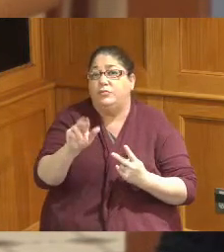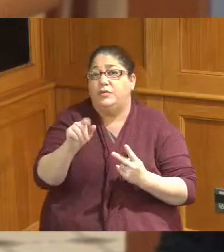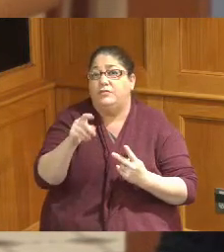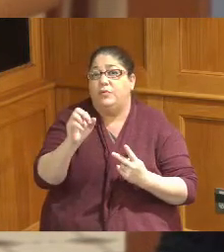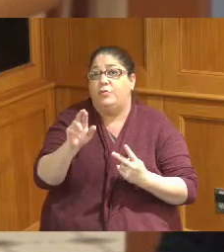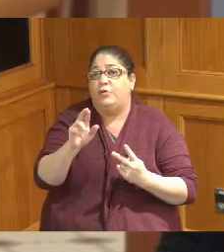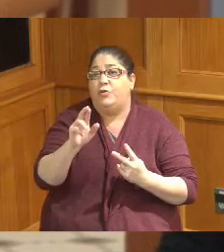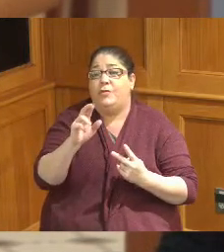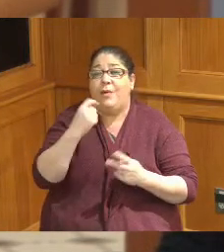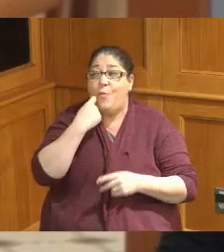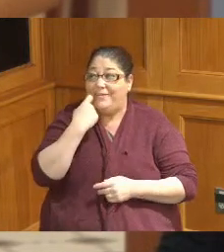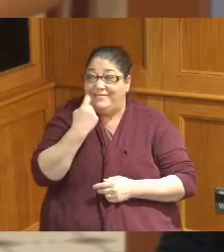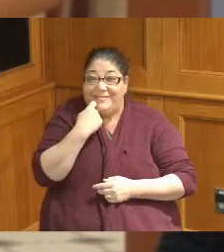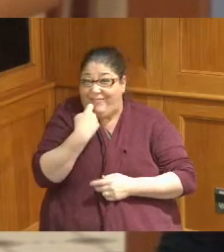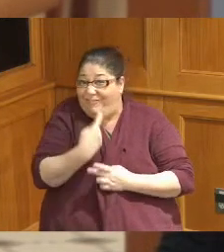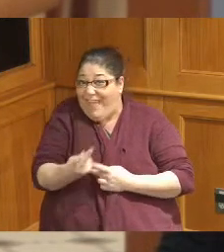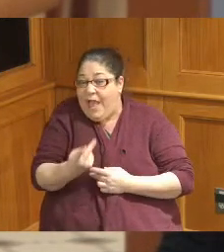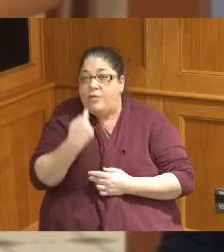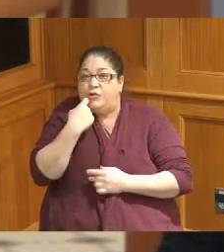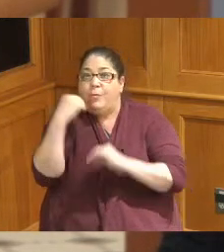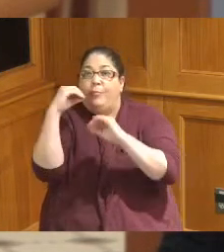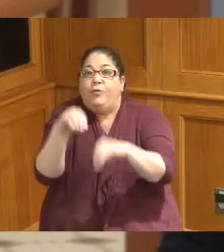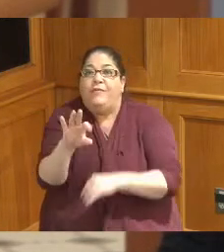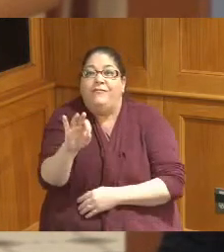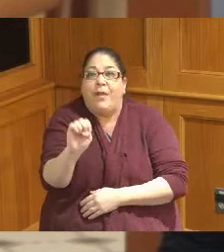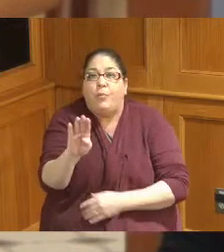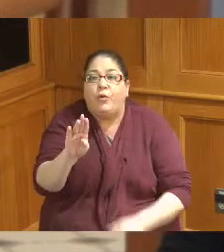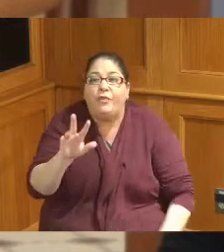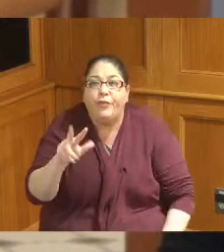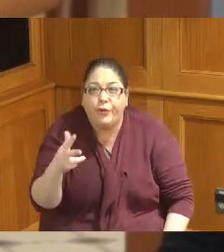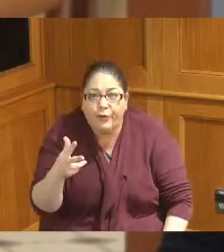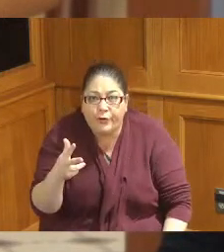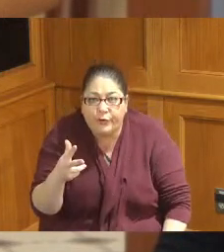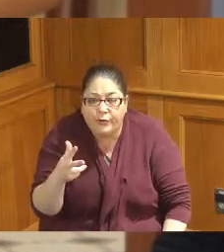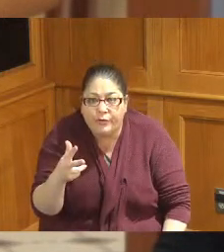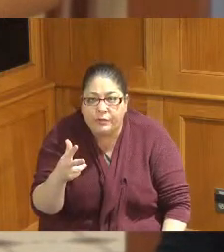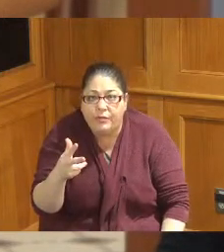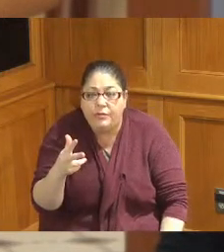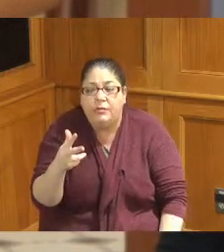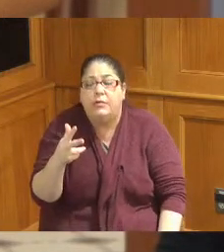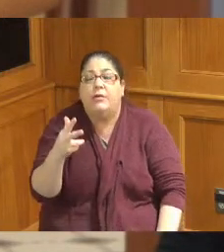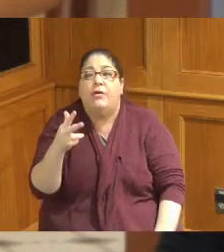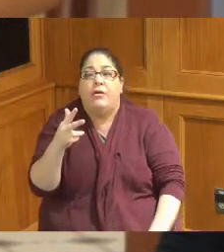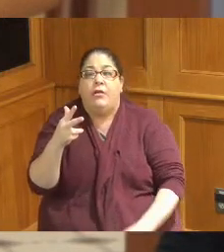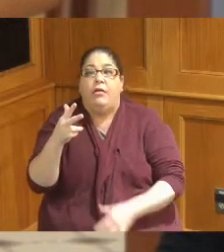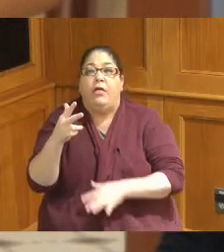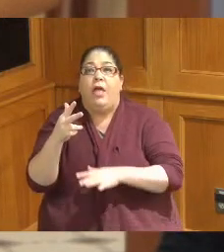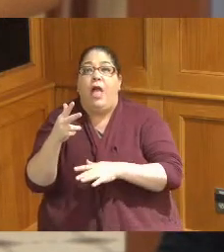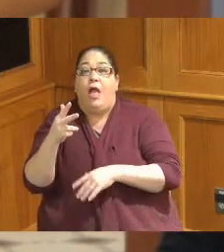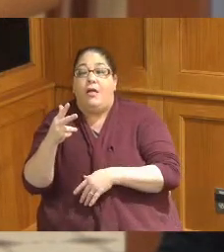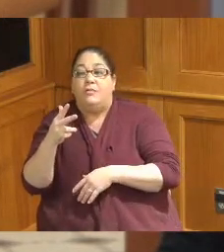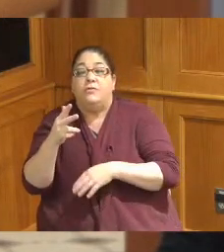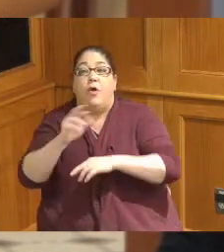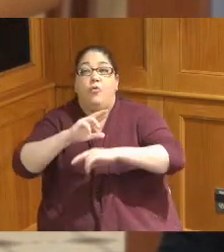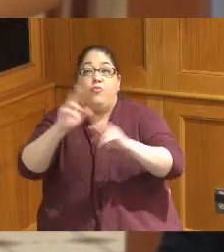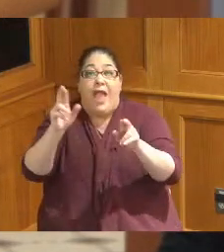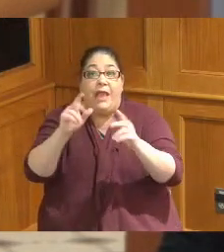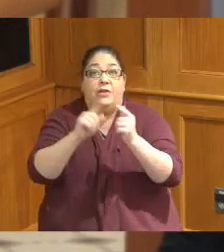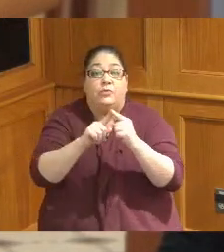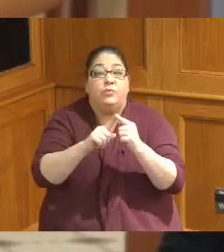February 3rd normally you switch over to the to the Redundant Transformer so you have continuous